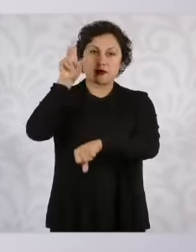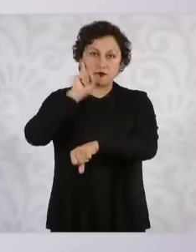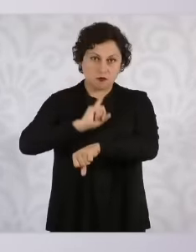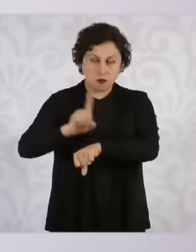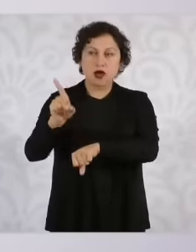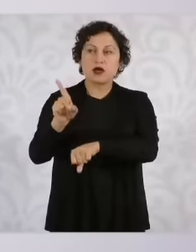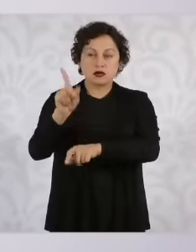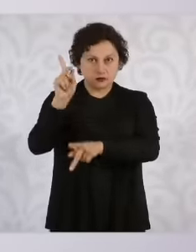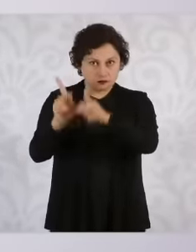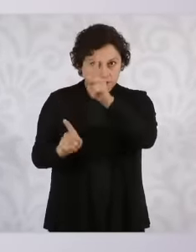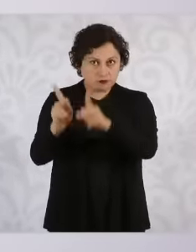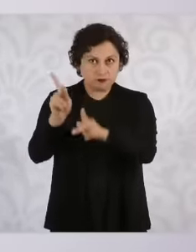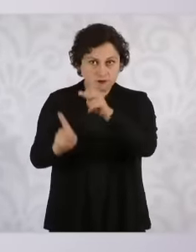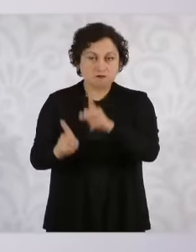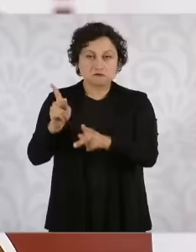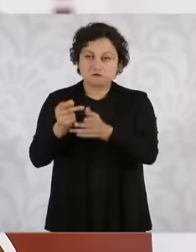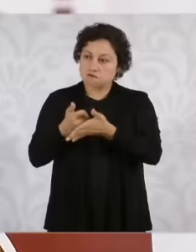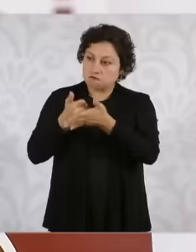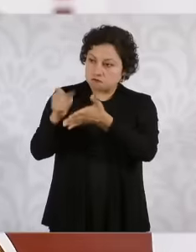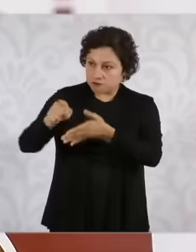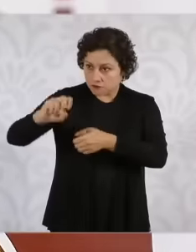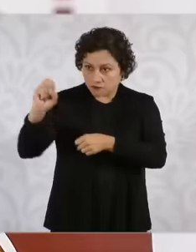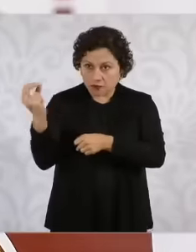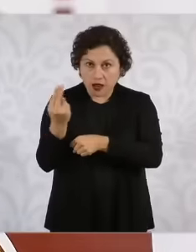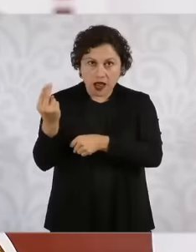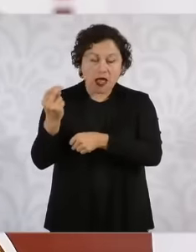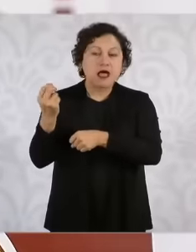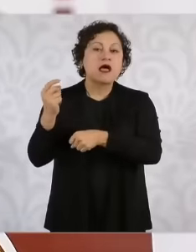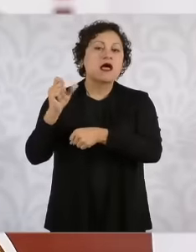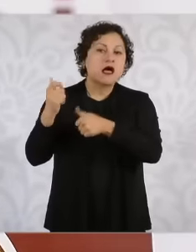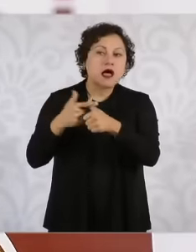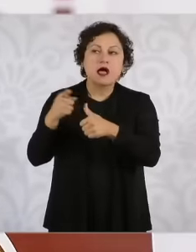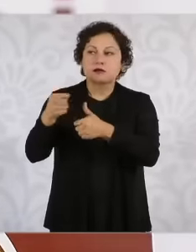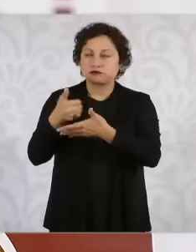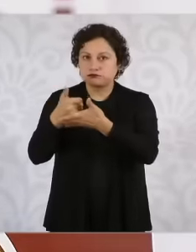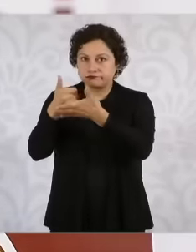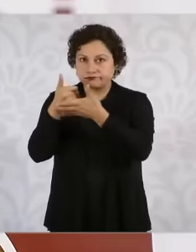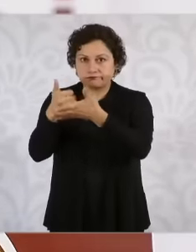the required investigations and we are going to continue working to to clarify this